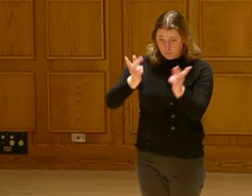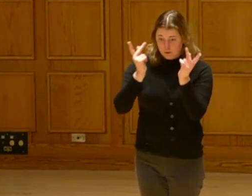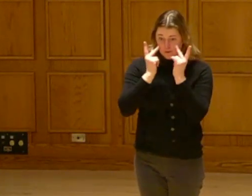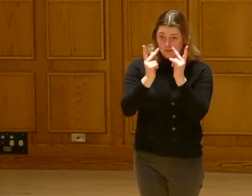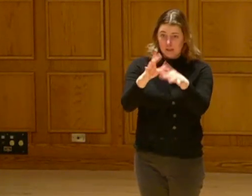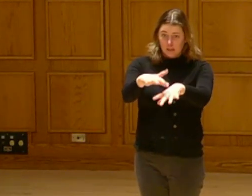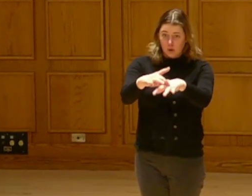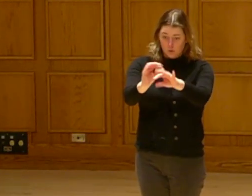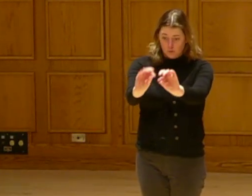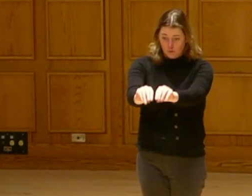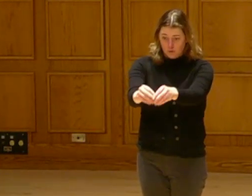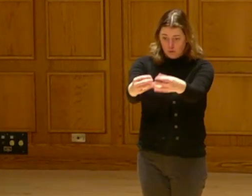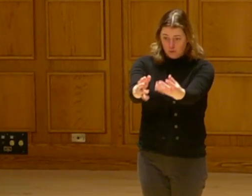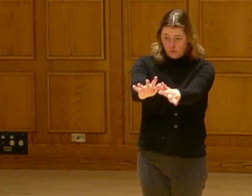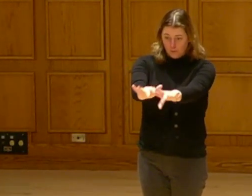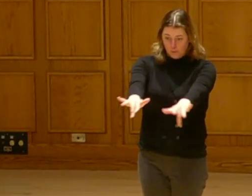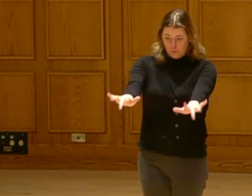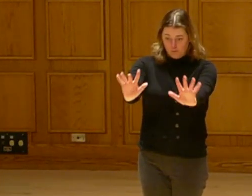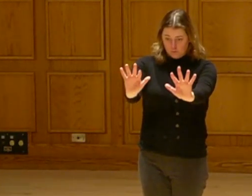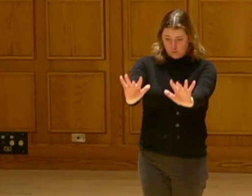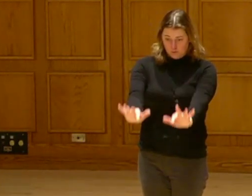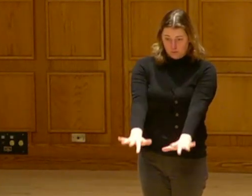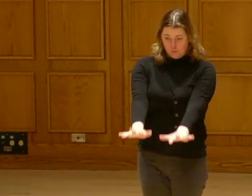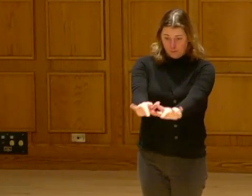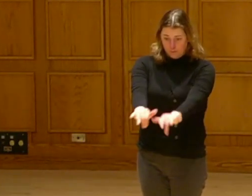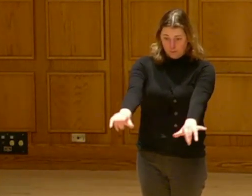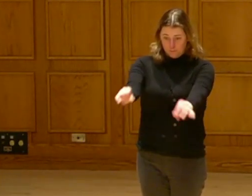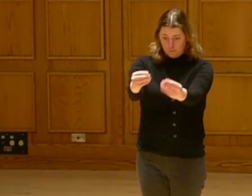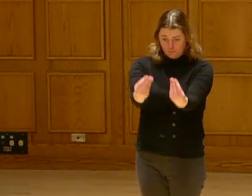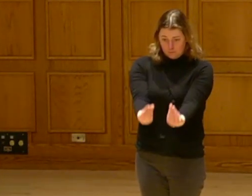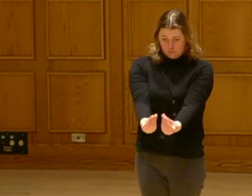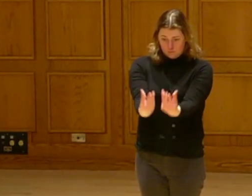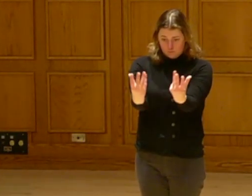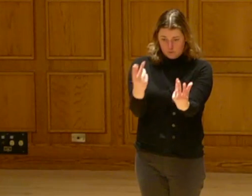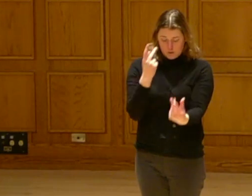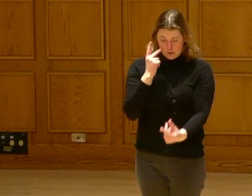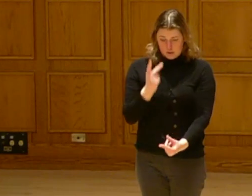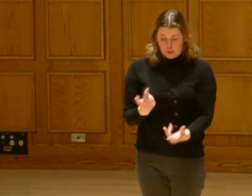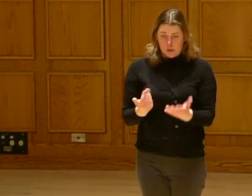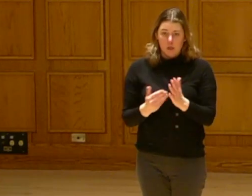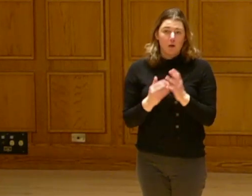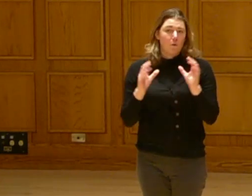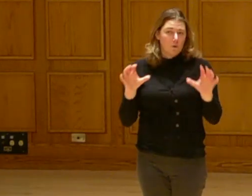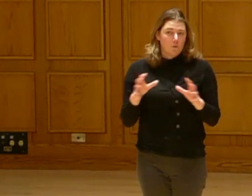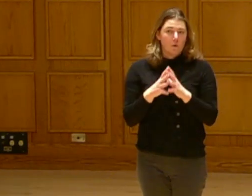Or what we can do in a couple of months when we have and see the